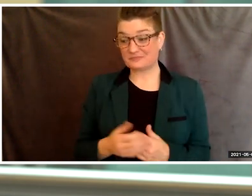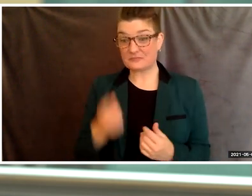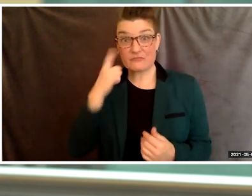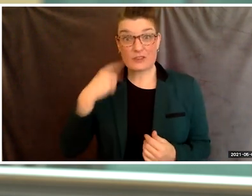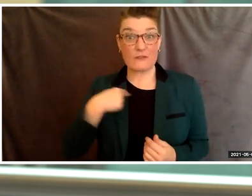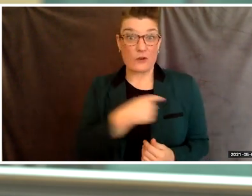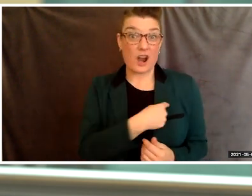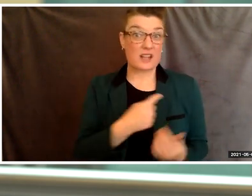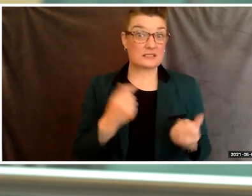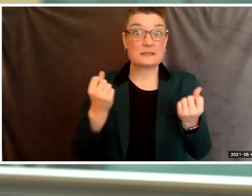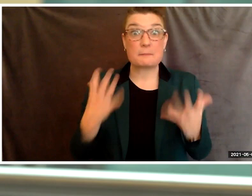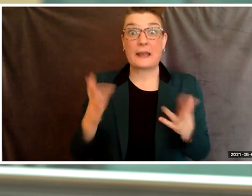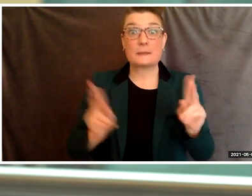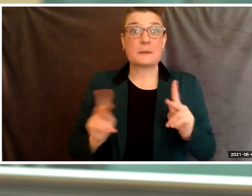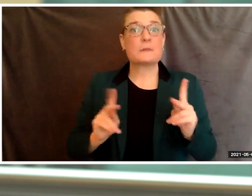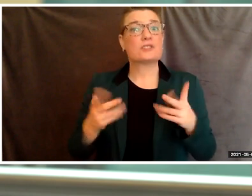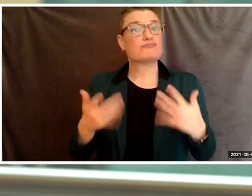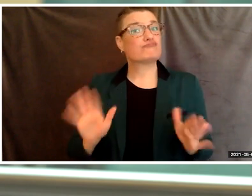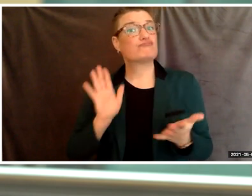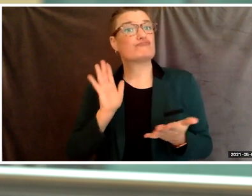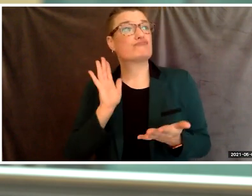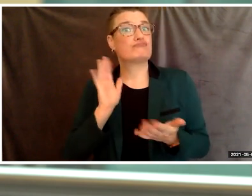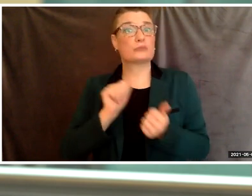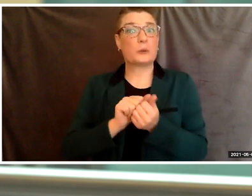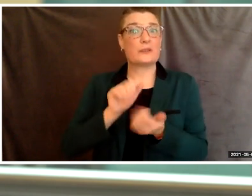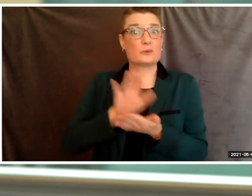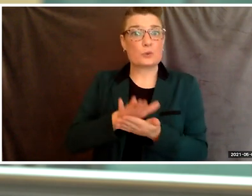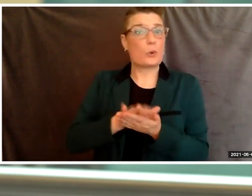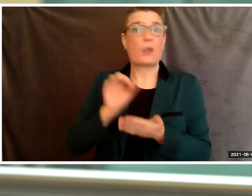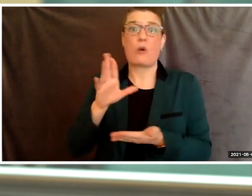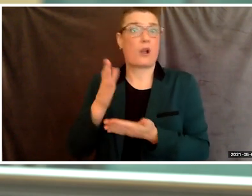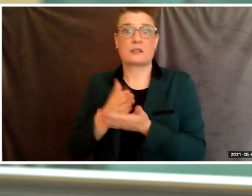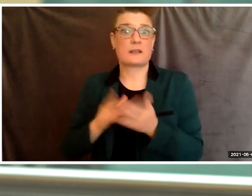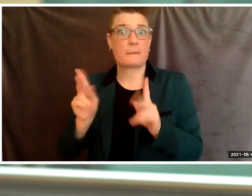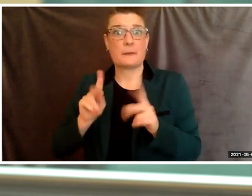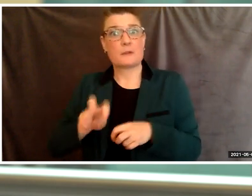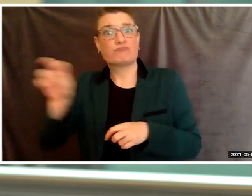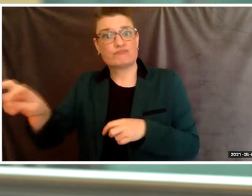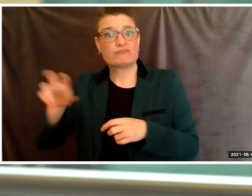in our educational career, and for a lot of us, this will be the final stop. Regardless for all of us,